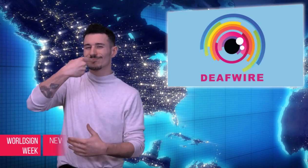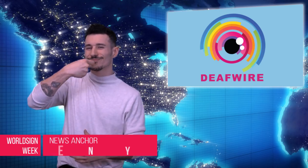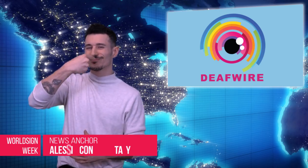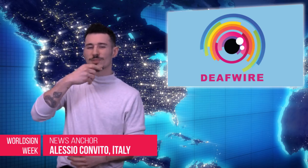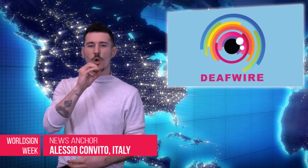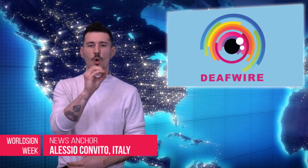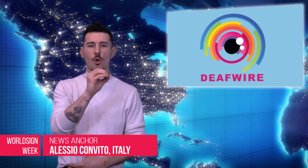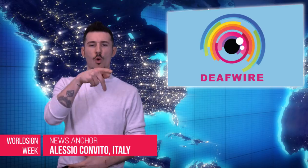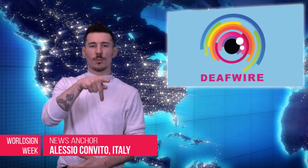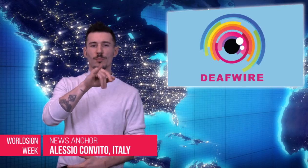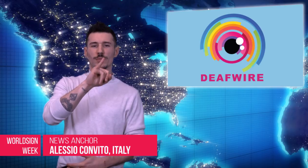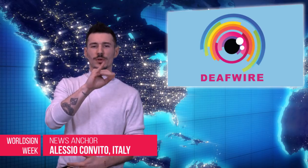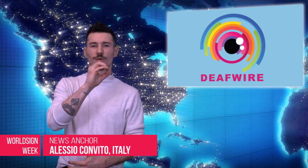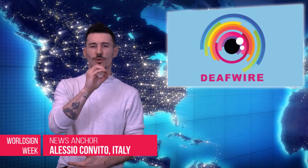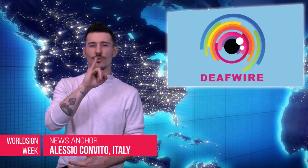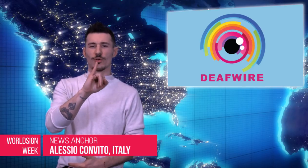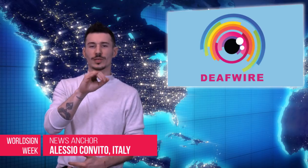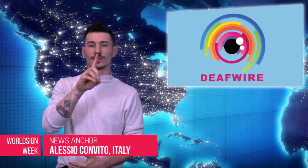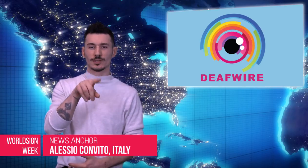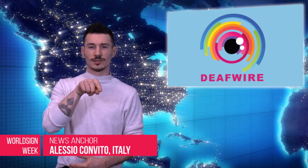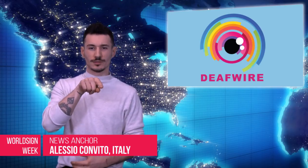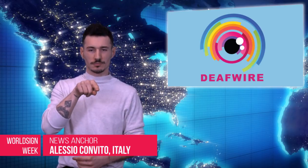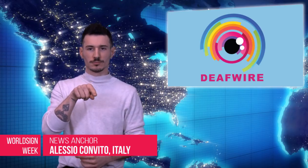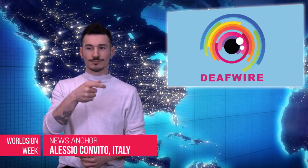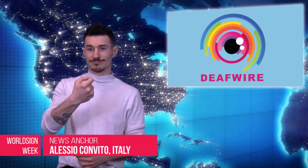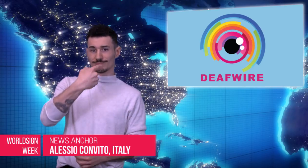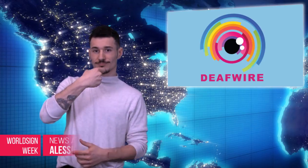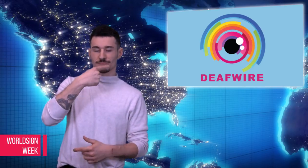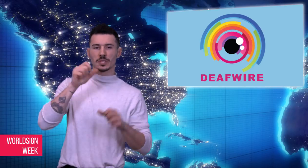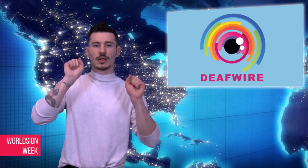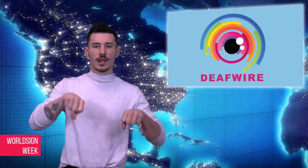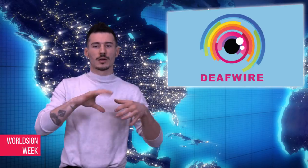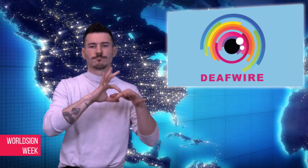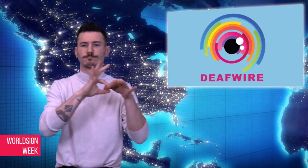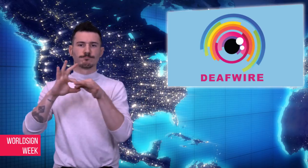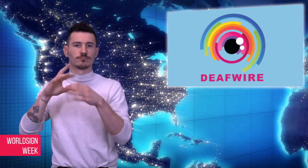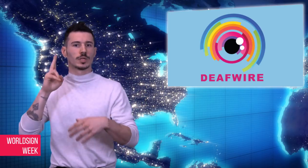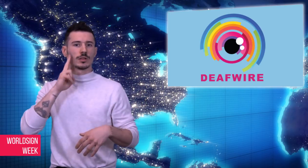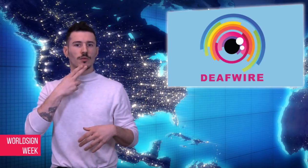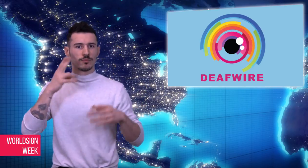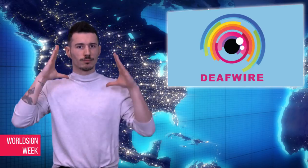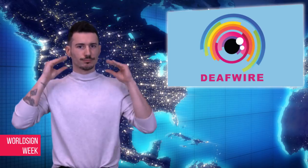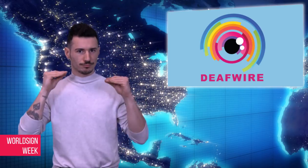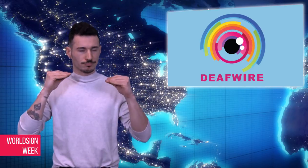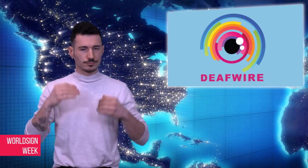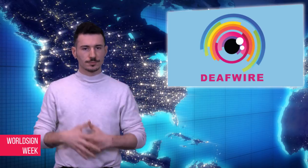Alessio: Opioid usage could lead to deafness